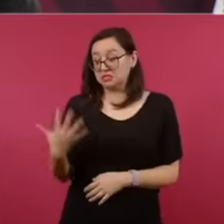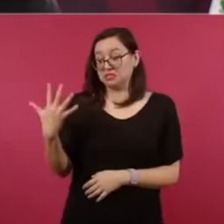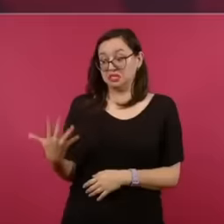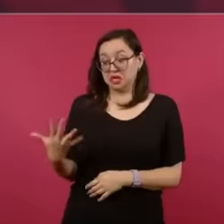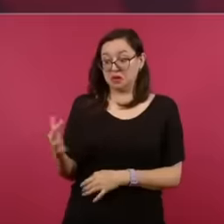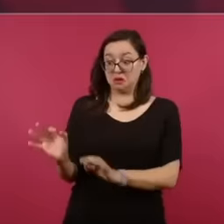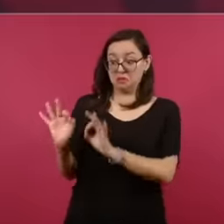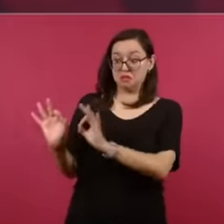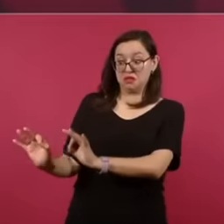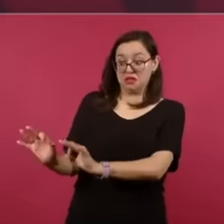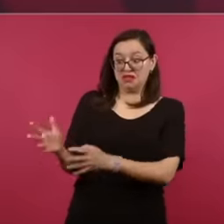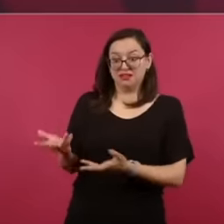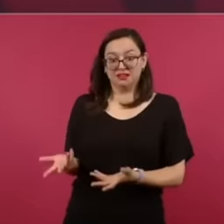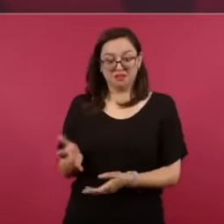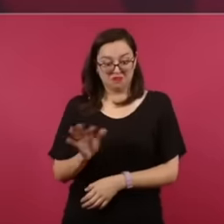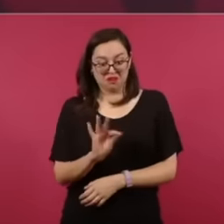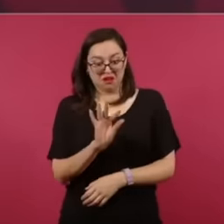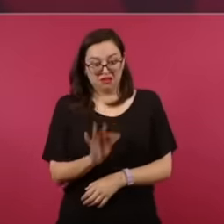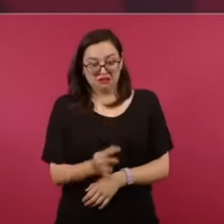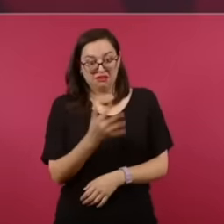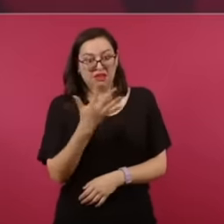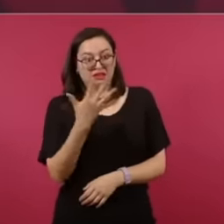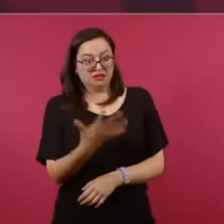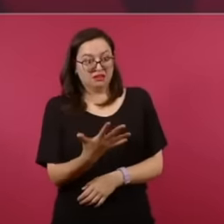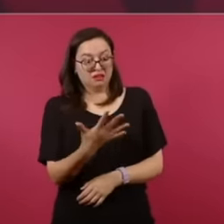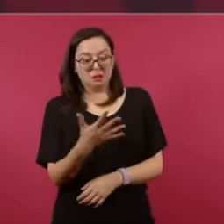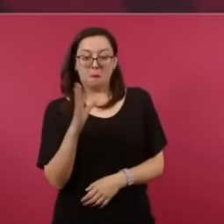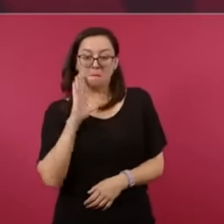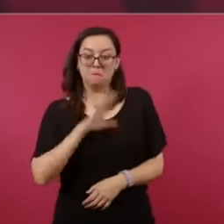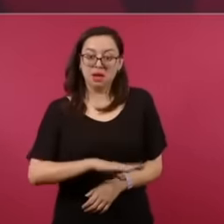from the